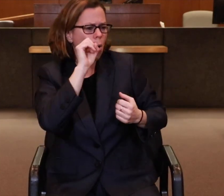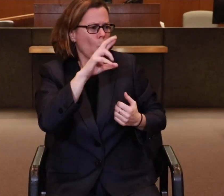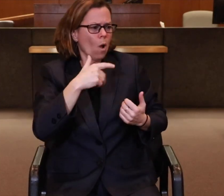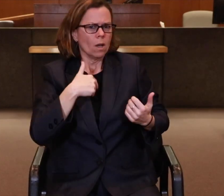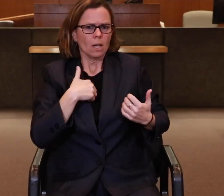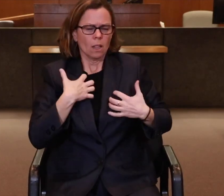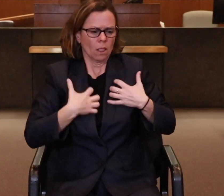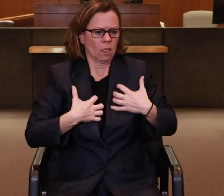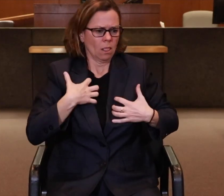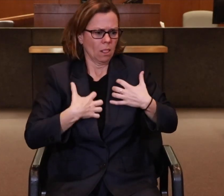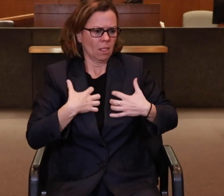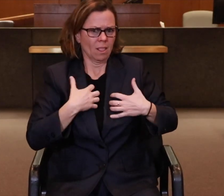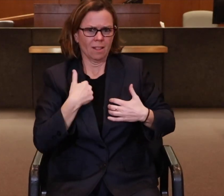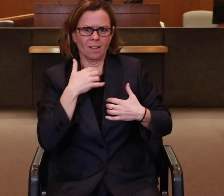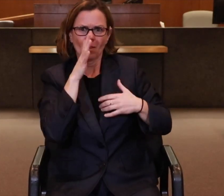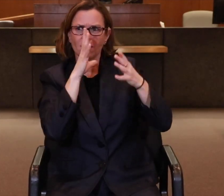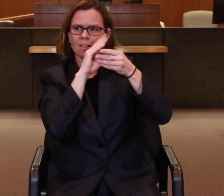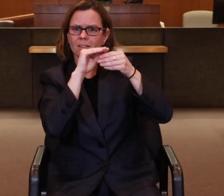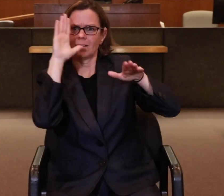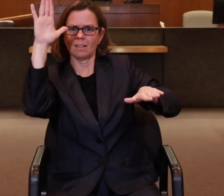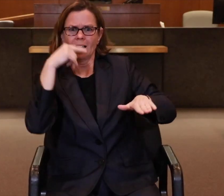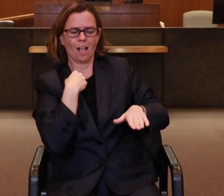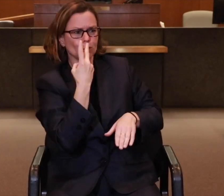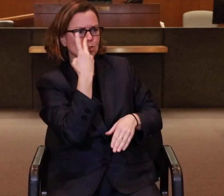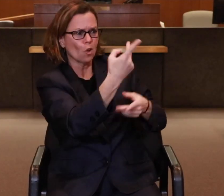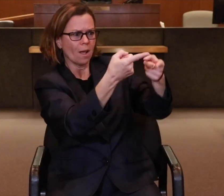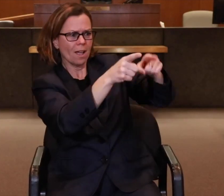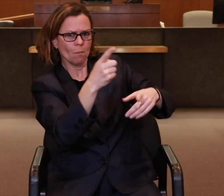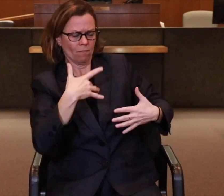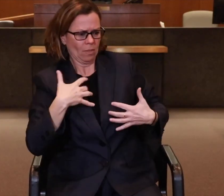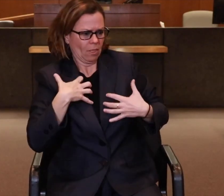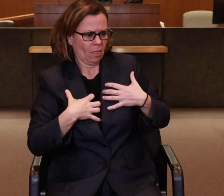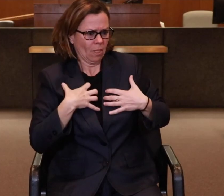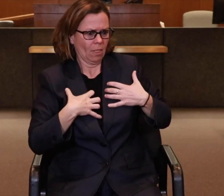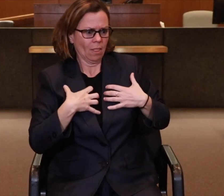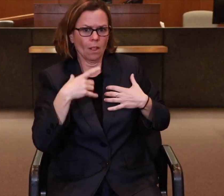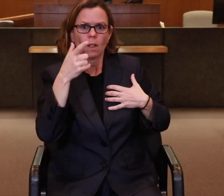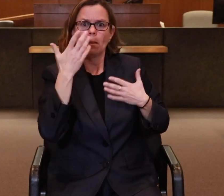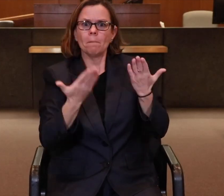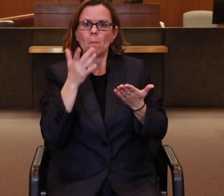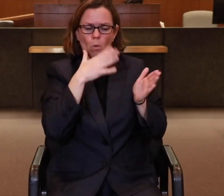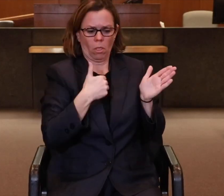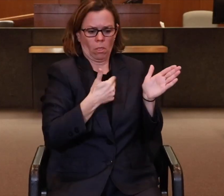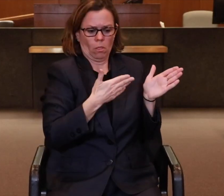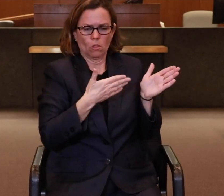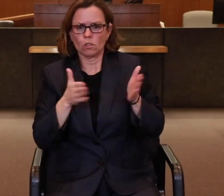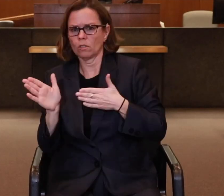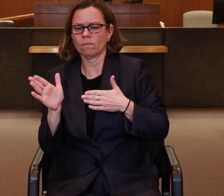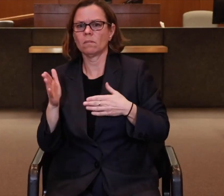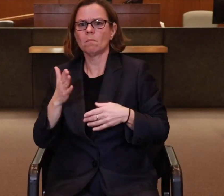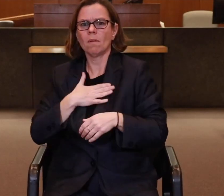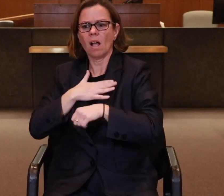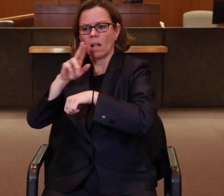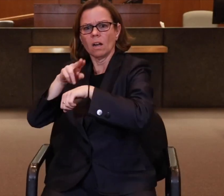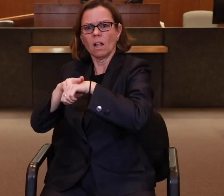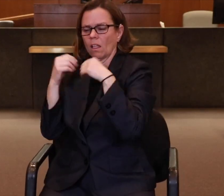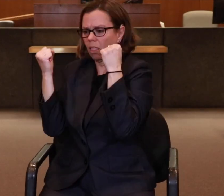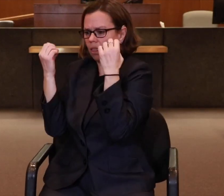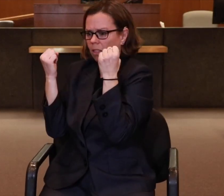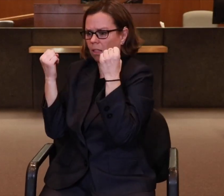Or you feel agitated because you're about to testify about something you saw. Sometimes you can’t help but rely on what’s natural to you -- which is signing.